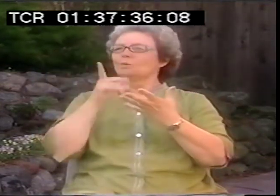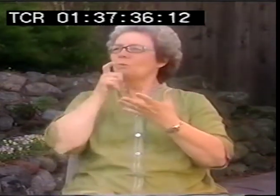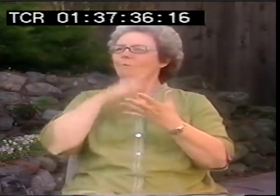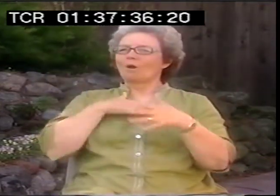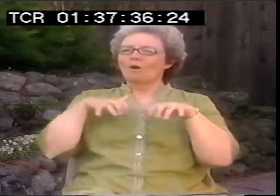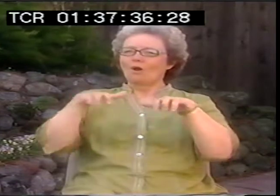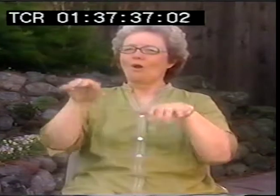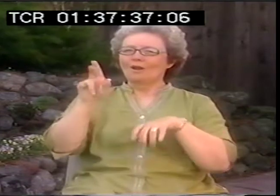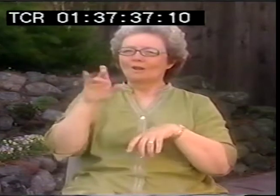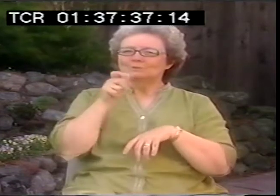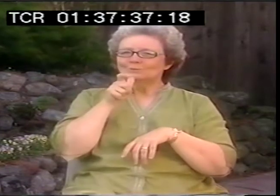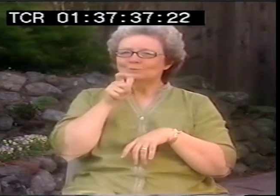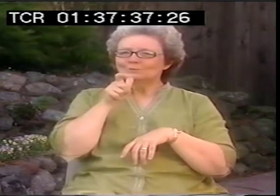It's always an important question to ask.